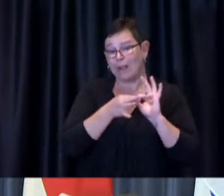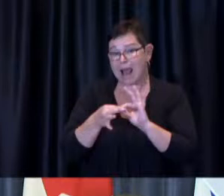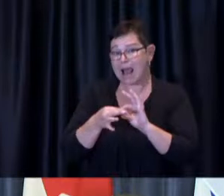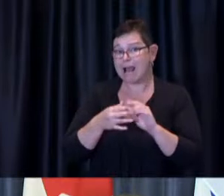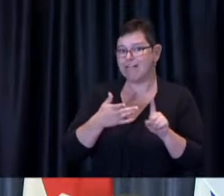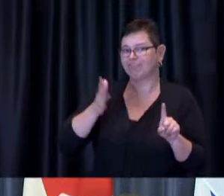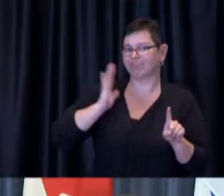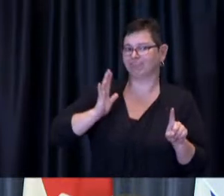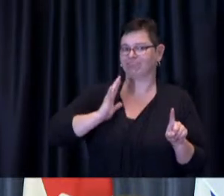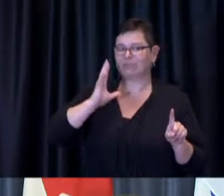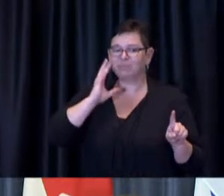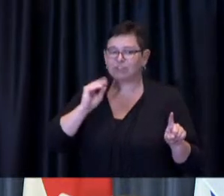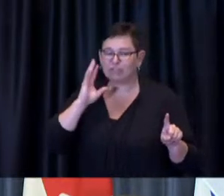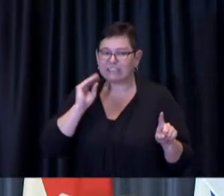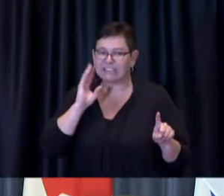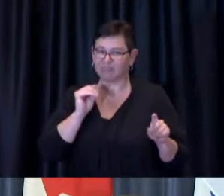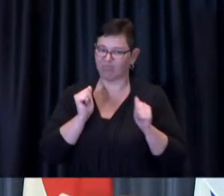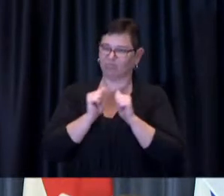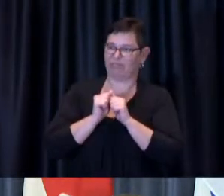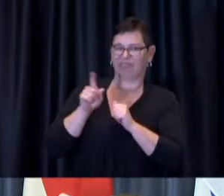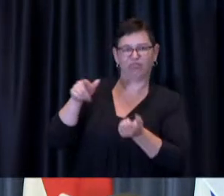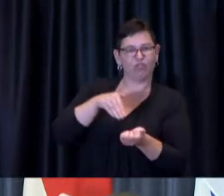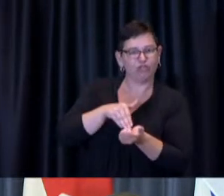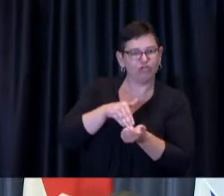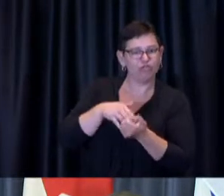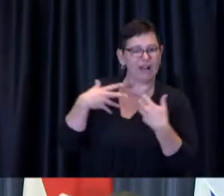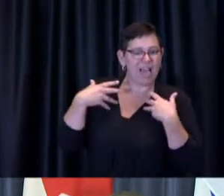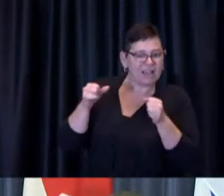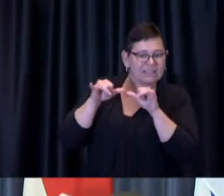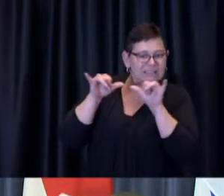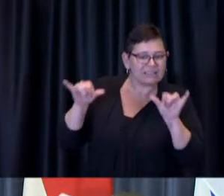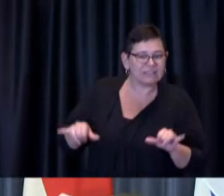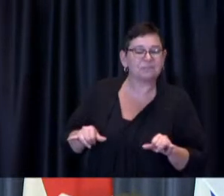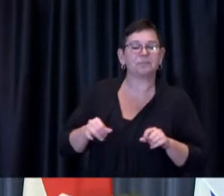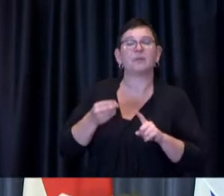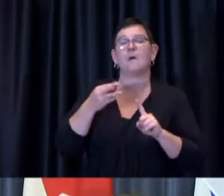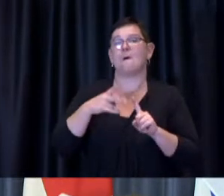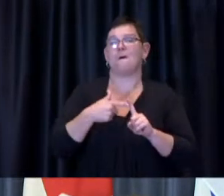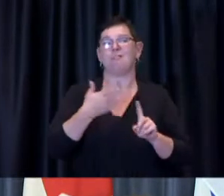they've heard about vaccinations generally some people will say well yes I have an appointment